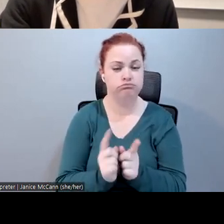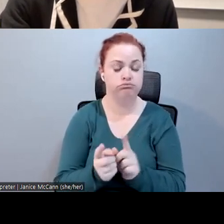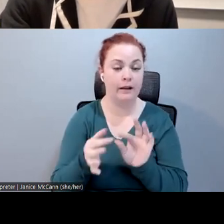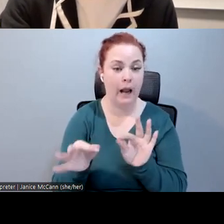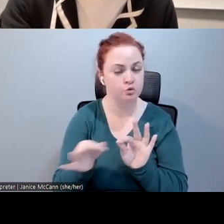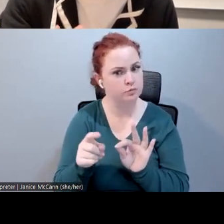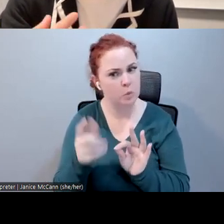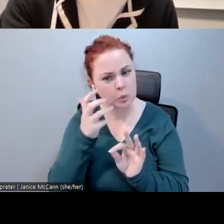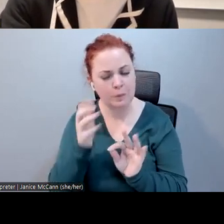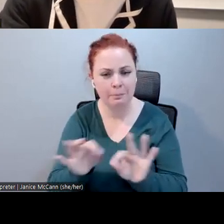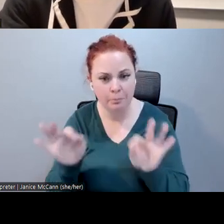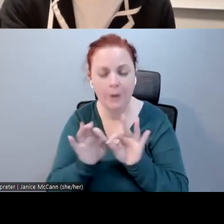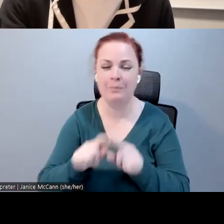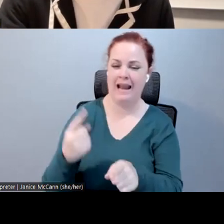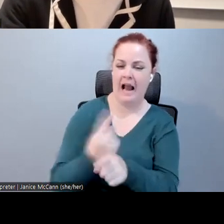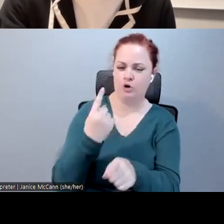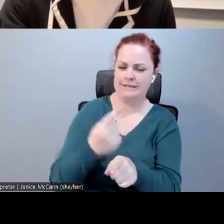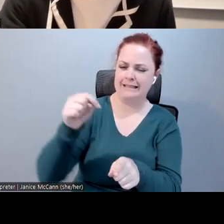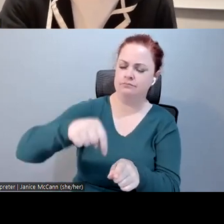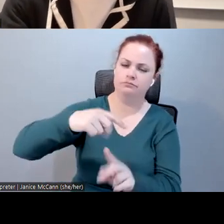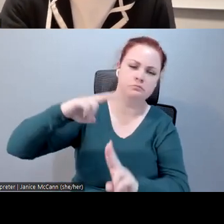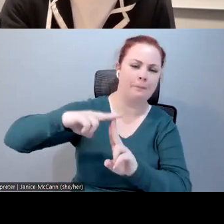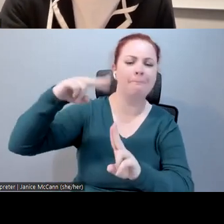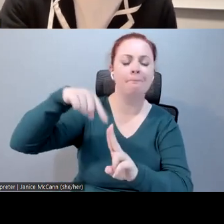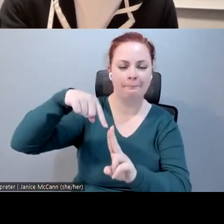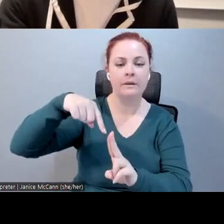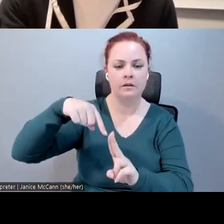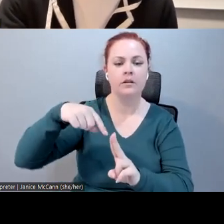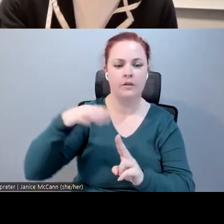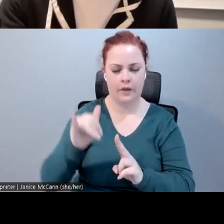accuracy, so it provides a seamless line of communication.